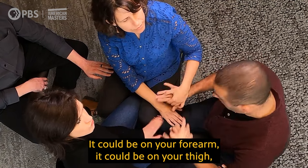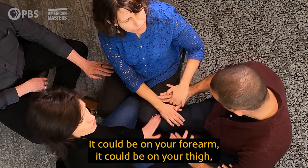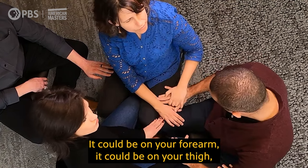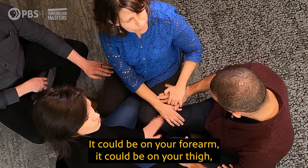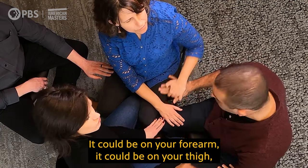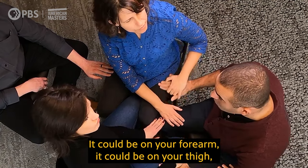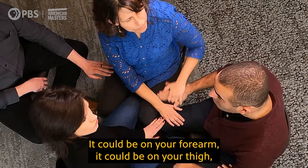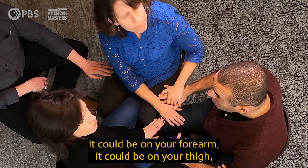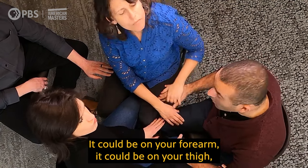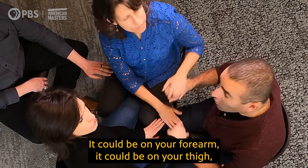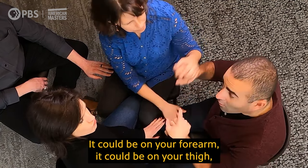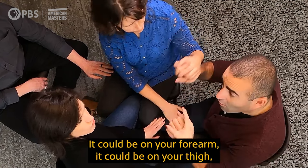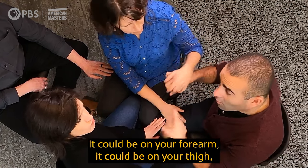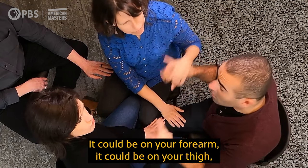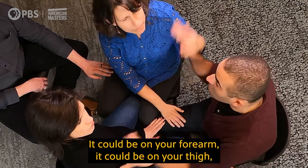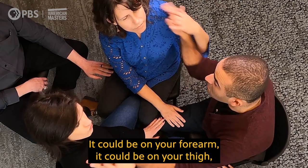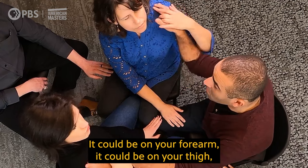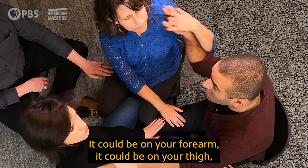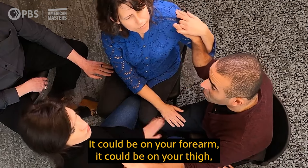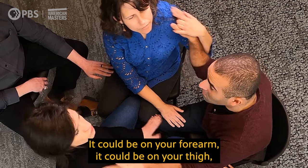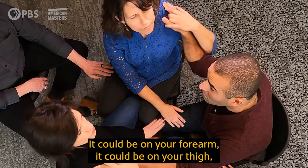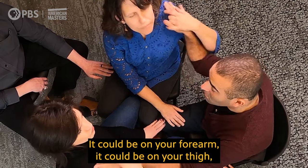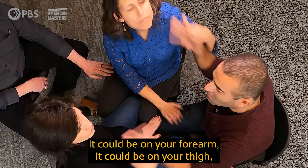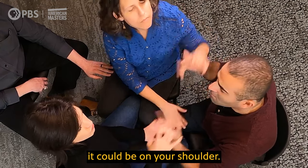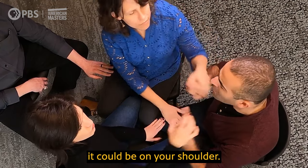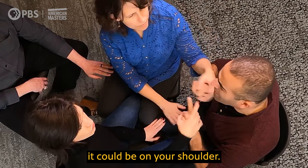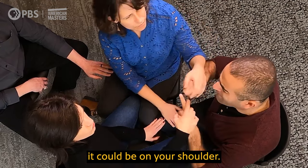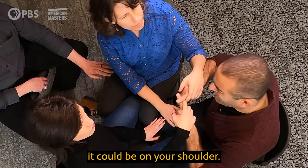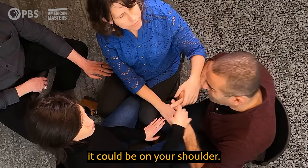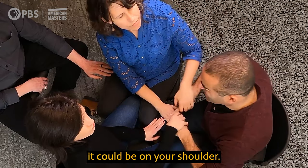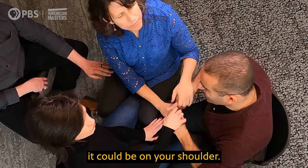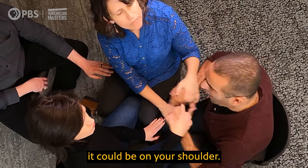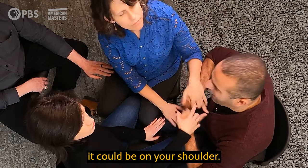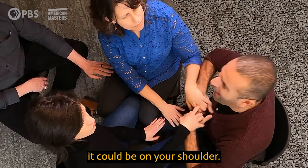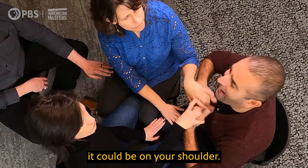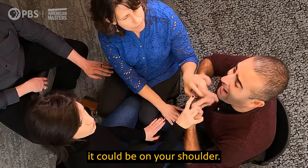It could be on your forearm, it could be on your thigh, it could be on your shoulder.